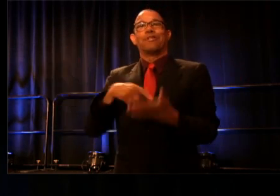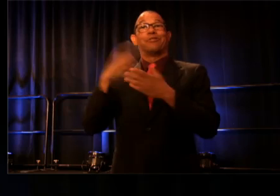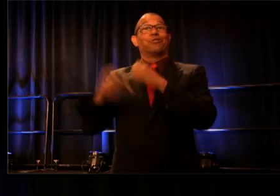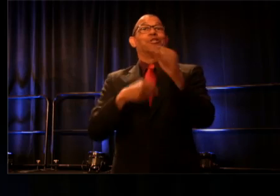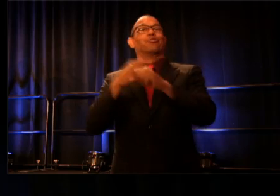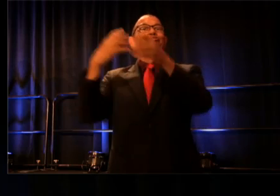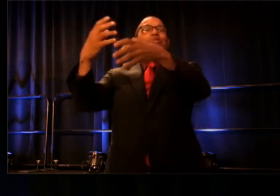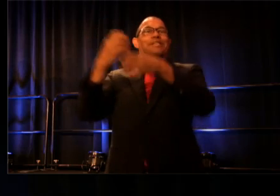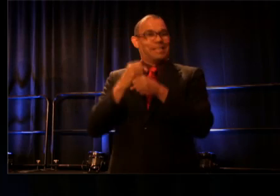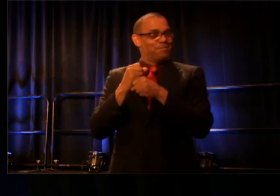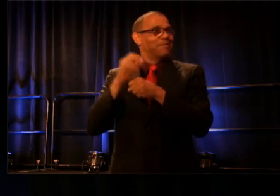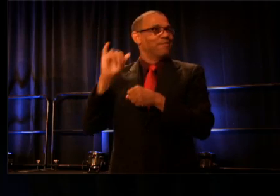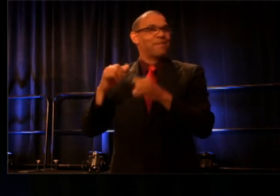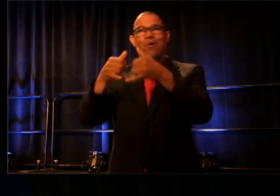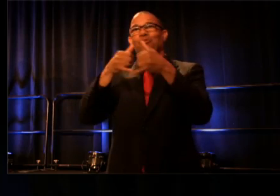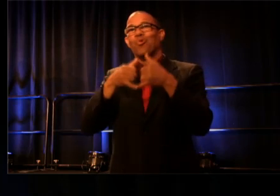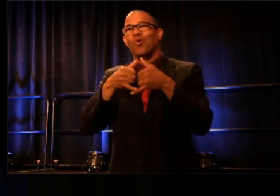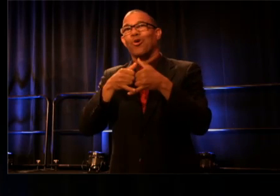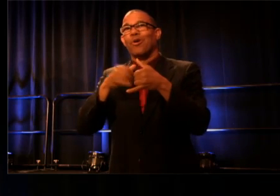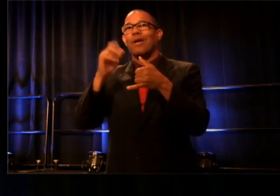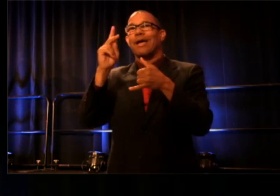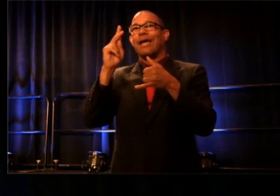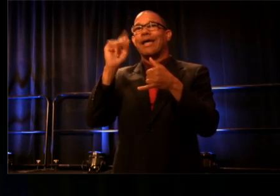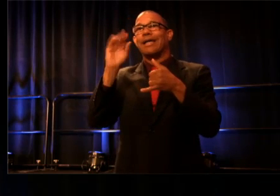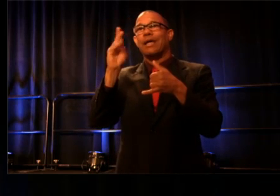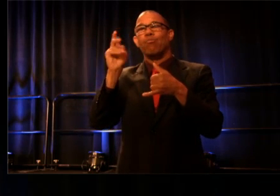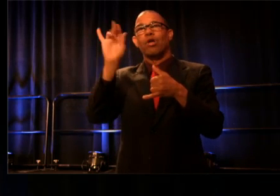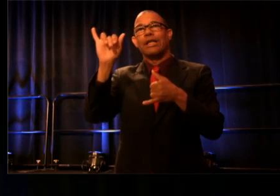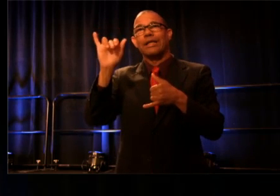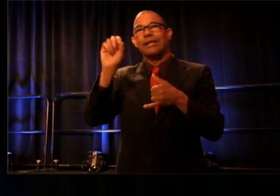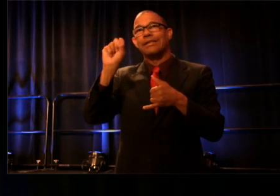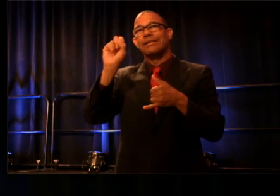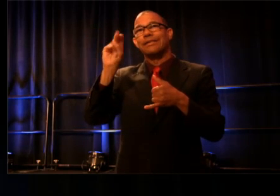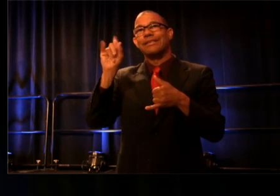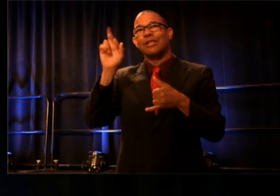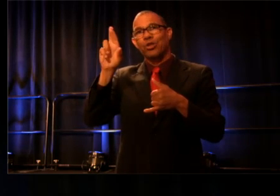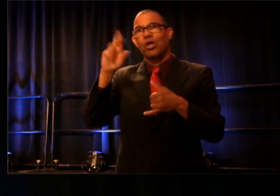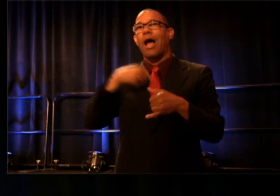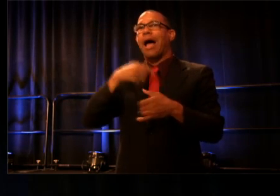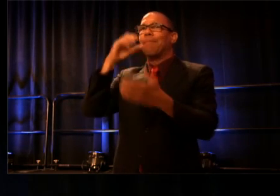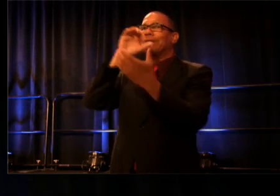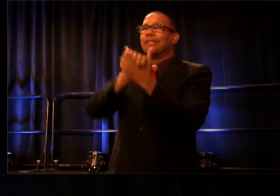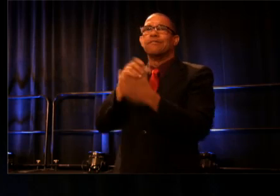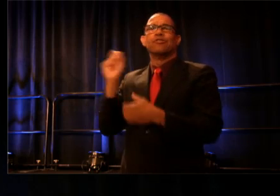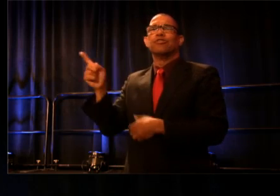of the Alan Schneider Director Award, Kimberly Senior, for I believe that she beautifully exemplifies